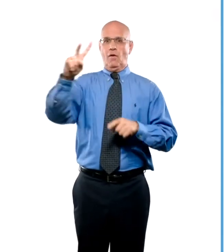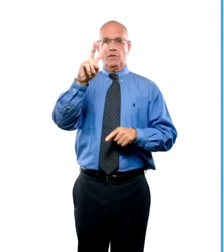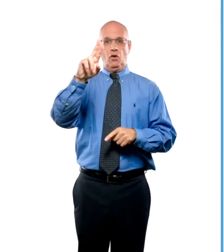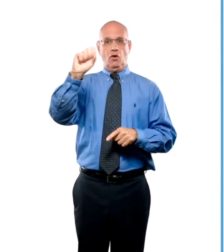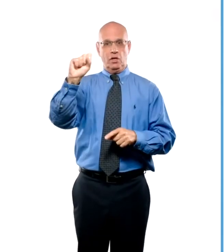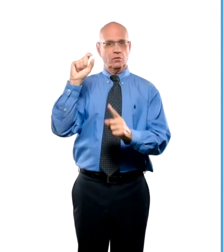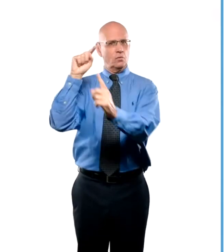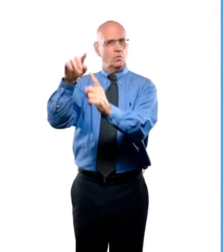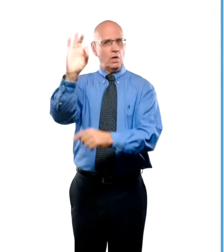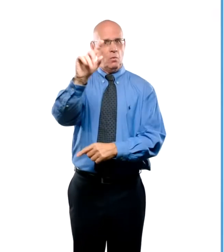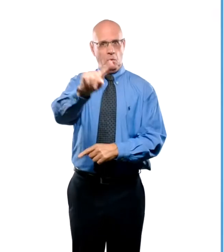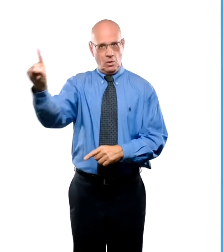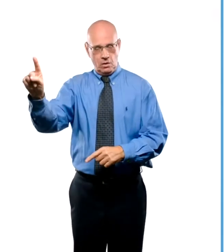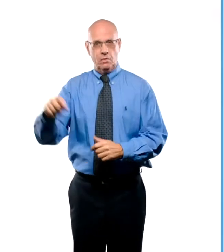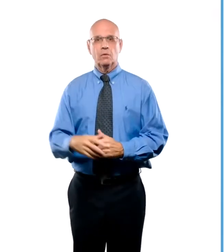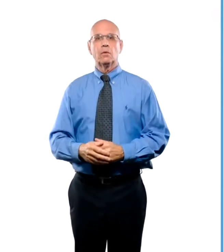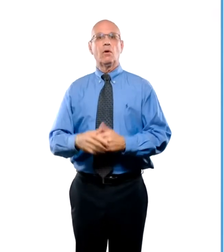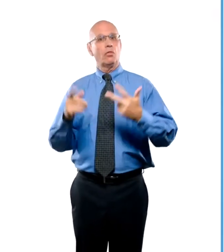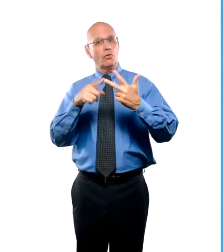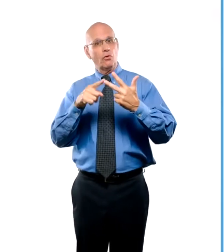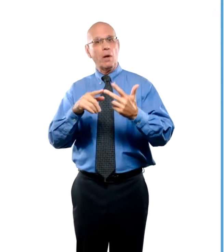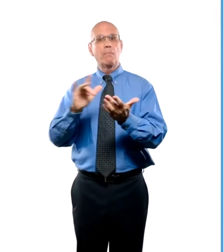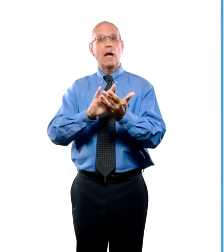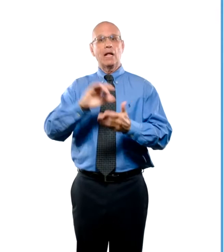or a medical emergency that renders the person incapable of speech.